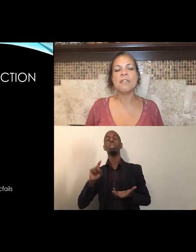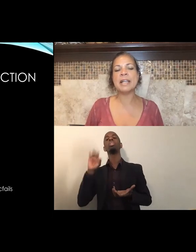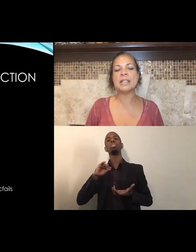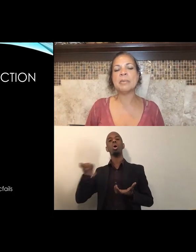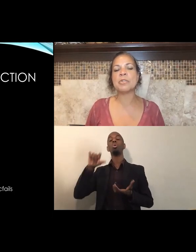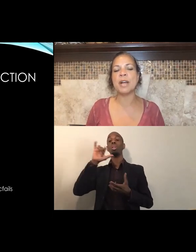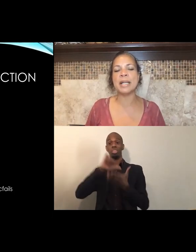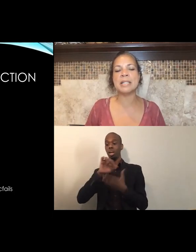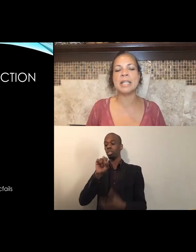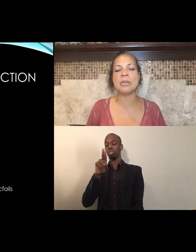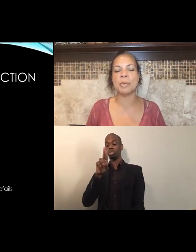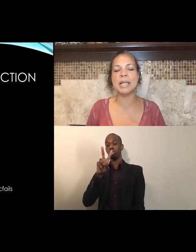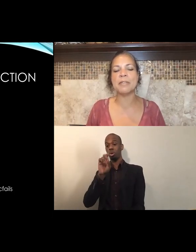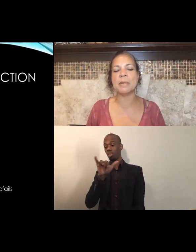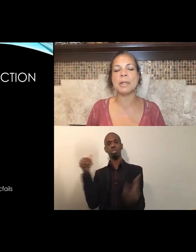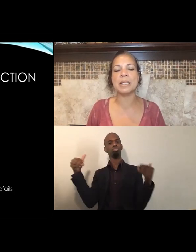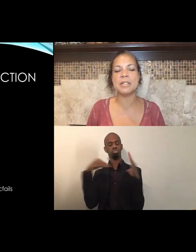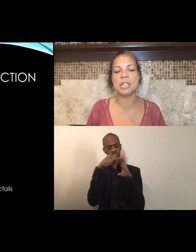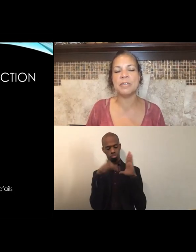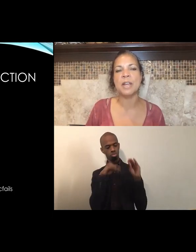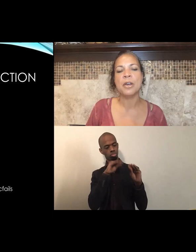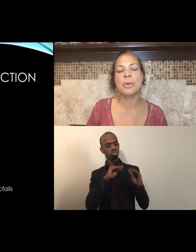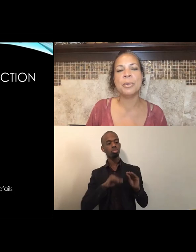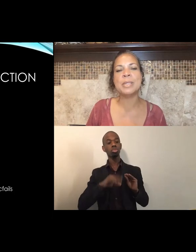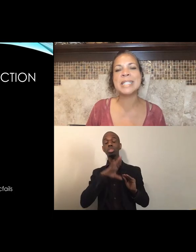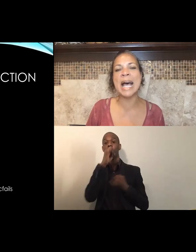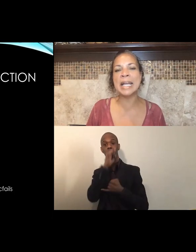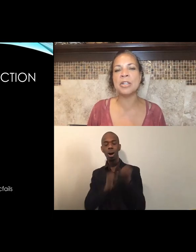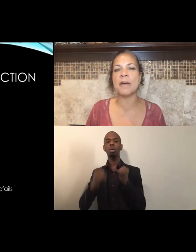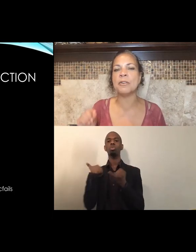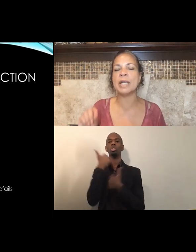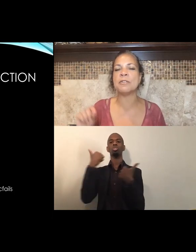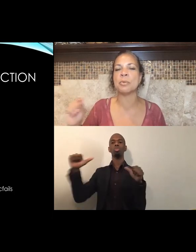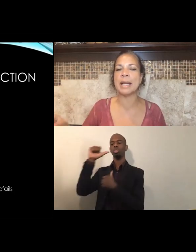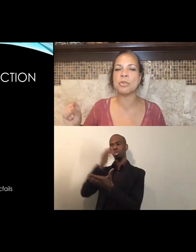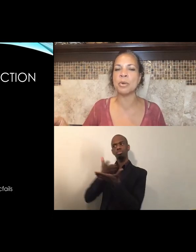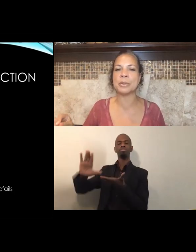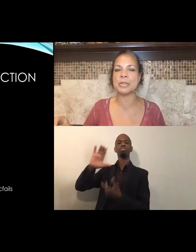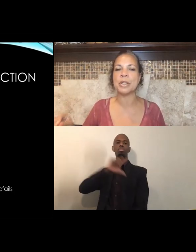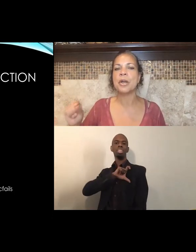Finally, we're trying to get rid of the police chief, who signed off, who gave direct orders,